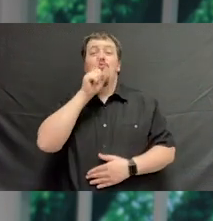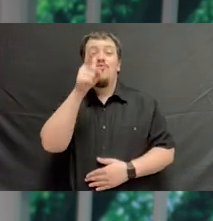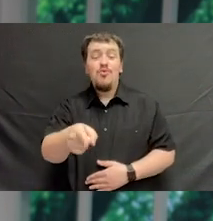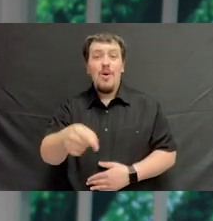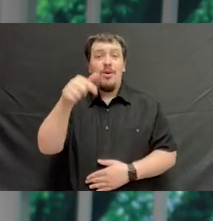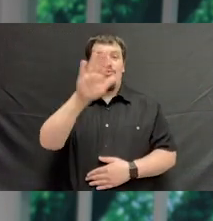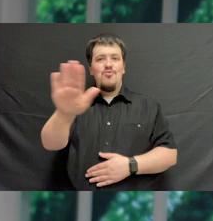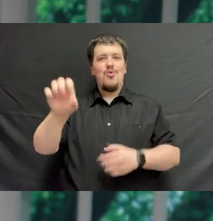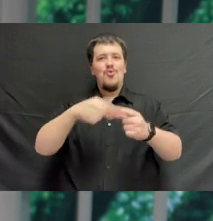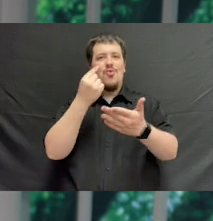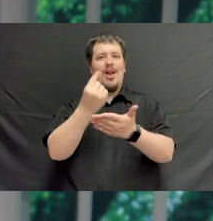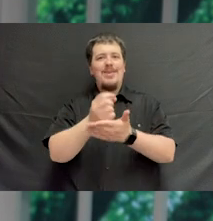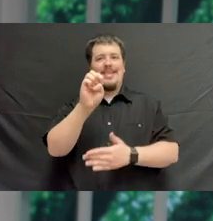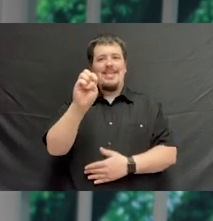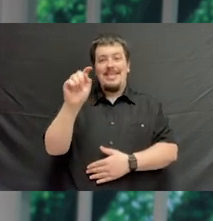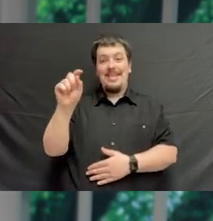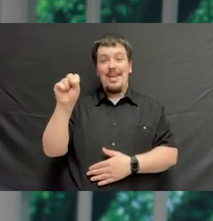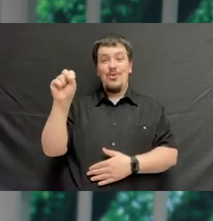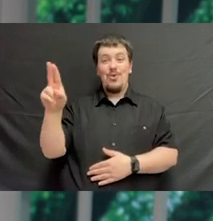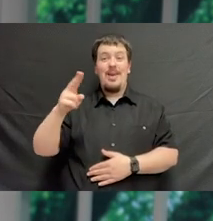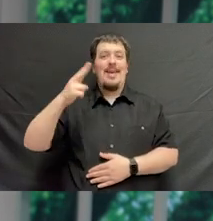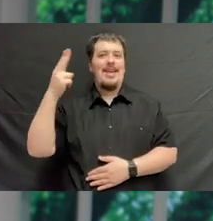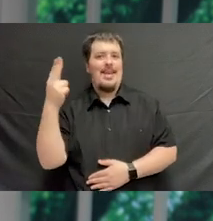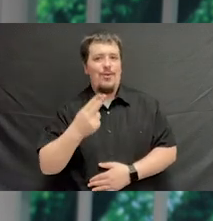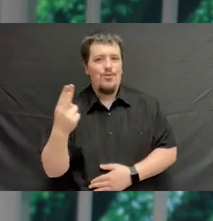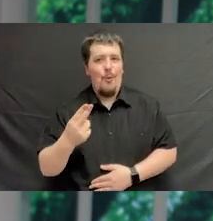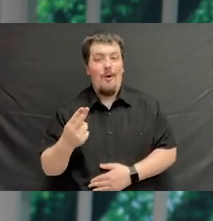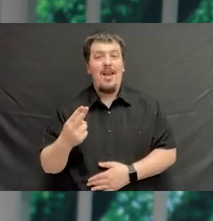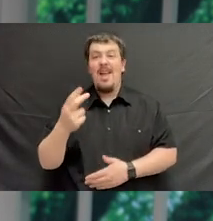from East Tennessee State University is historic. Everyone's gonna remember